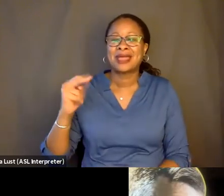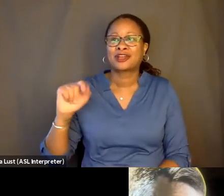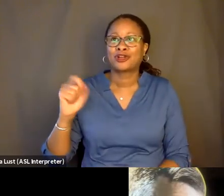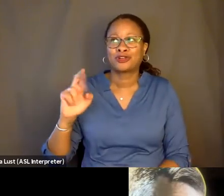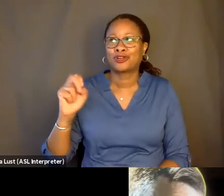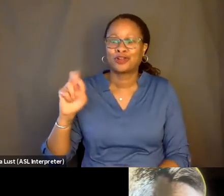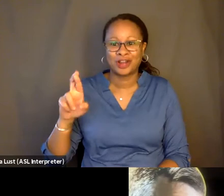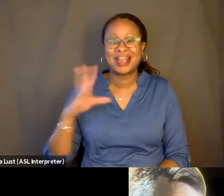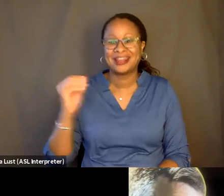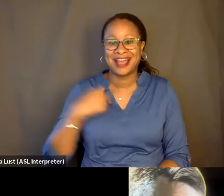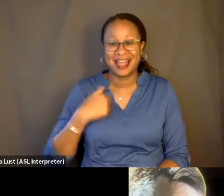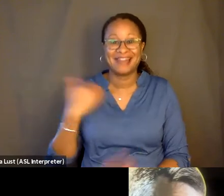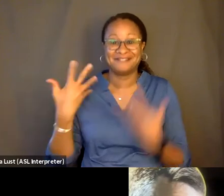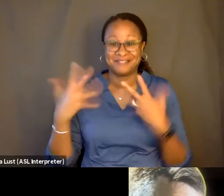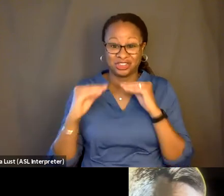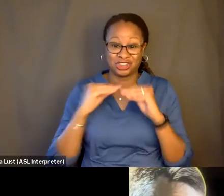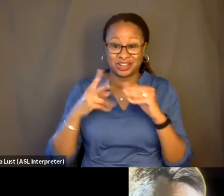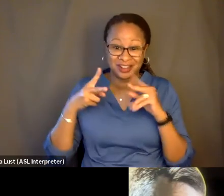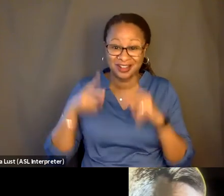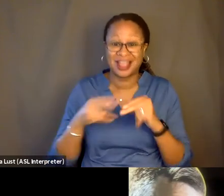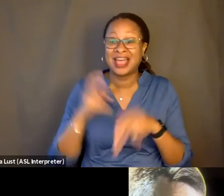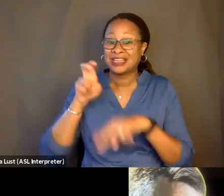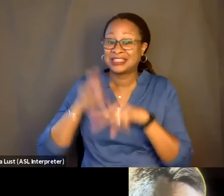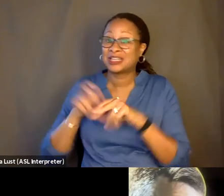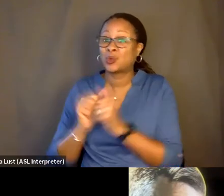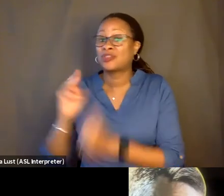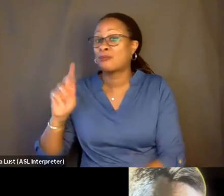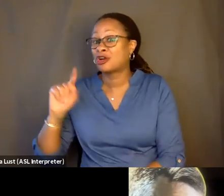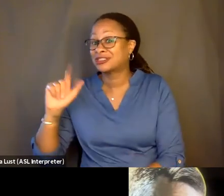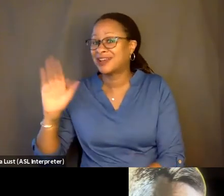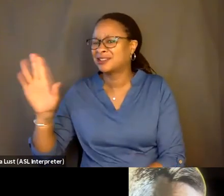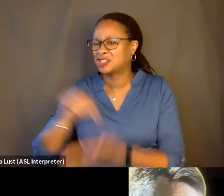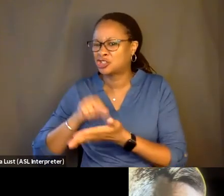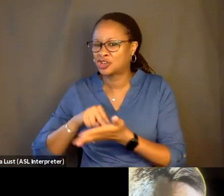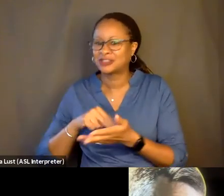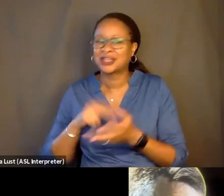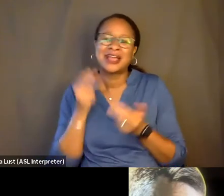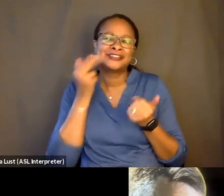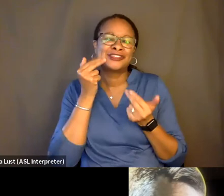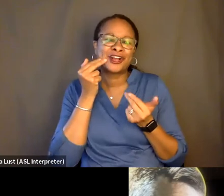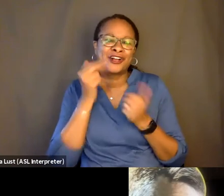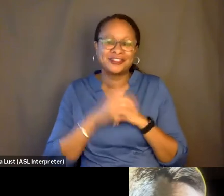And he'd sit with his caregiver, Marta, watch the scene, and, like, kind of chuckle. And I'd be like, Dad, what did you think of that?